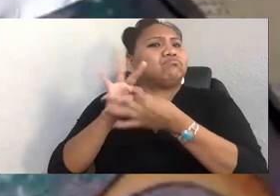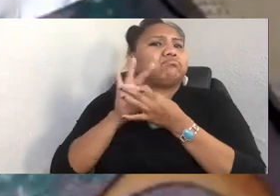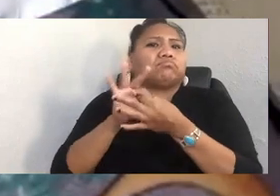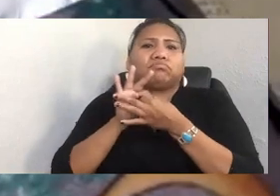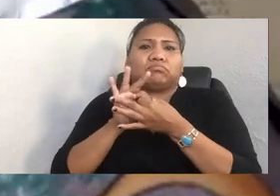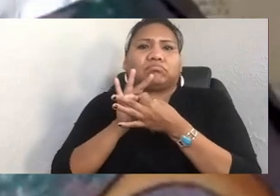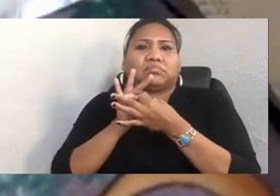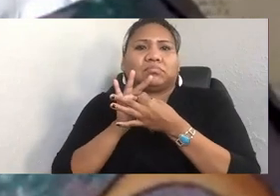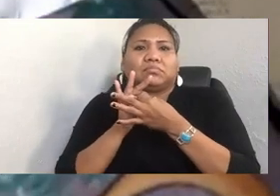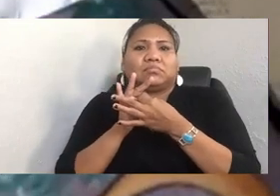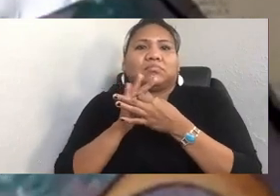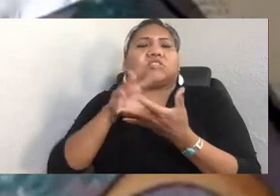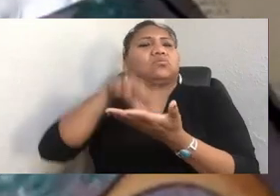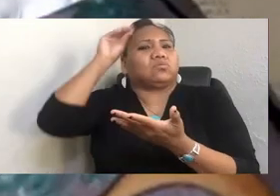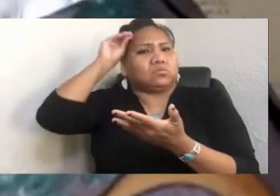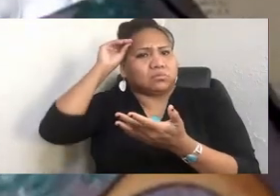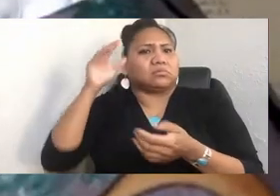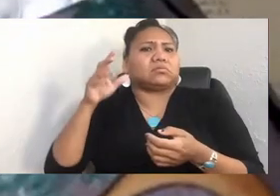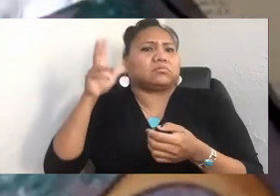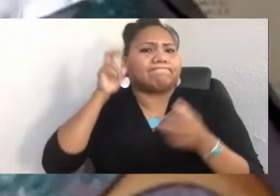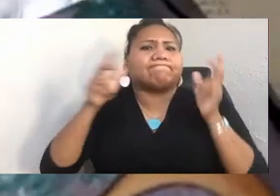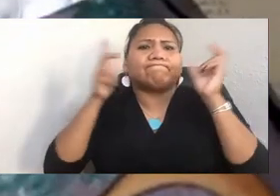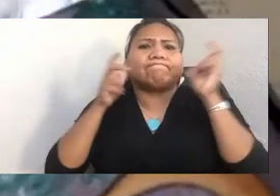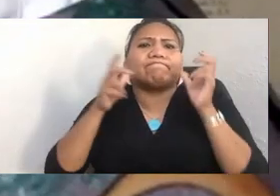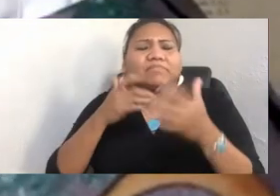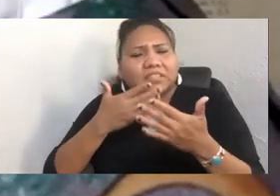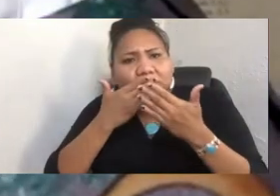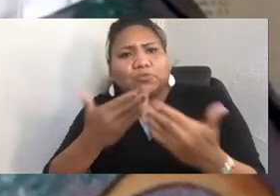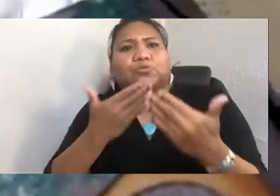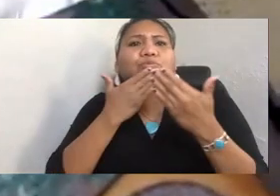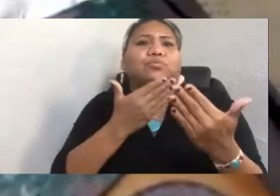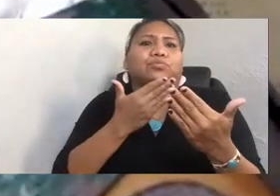So thank you for putting those good thoughts in our minds